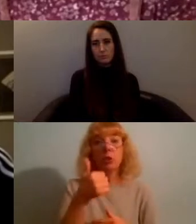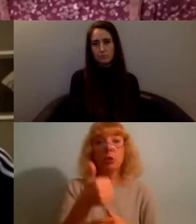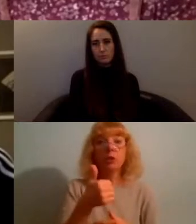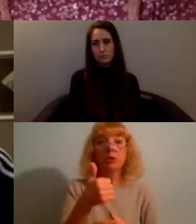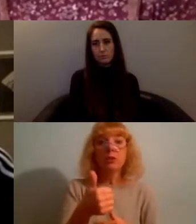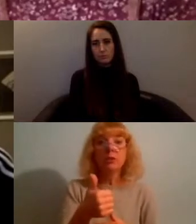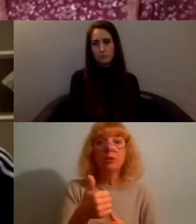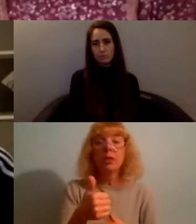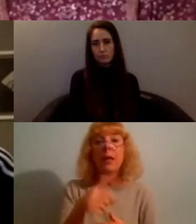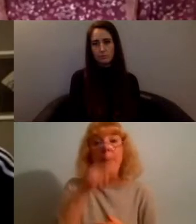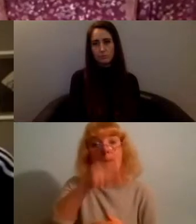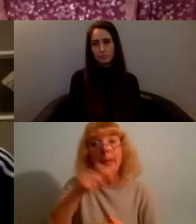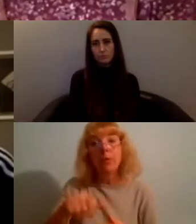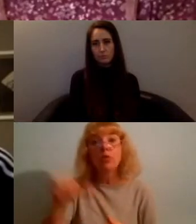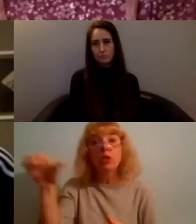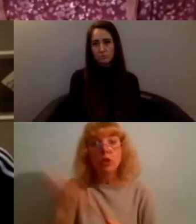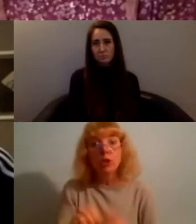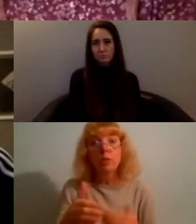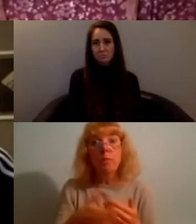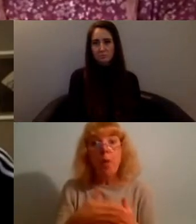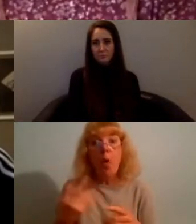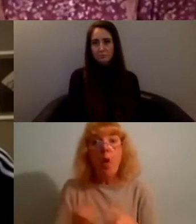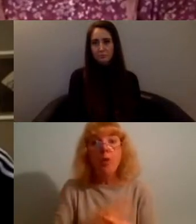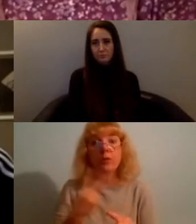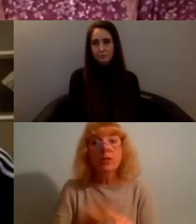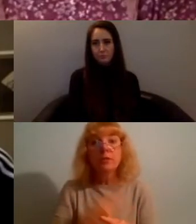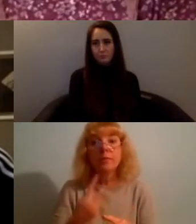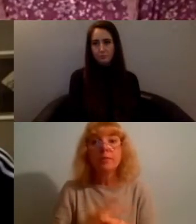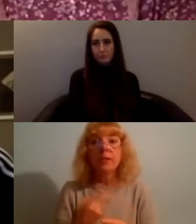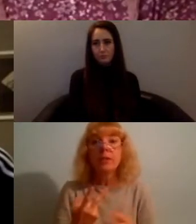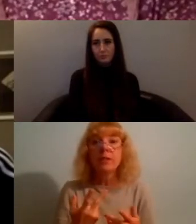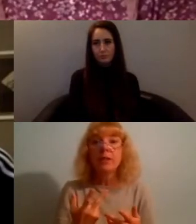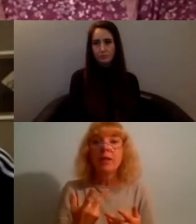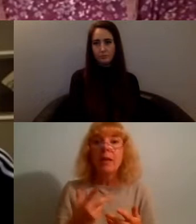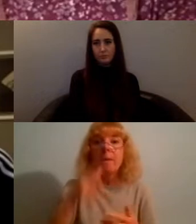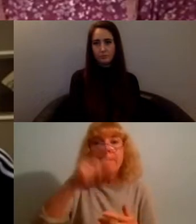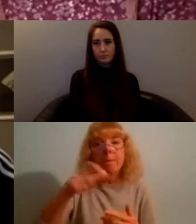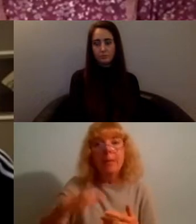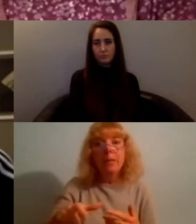people should do more often is like having people being paid to maybe meditate or just